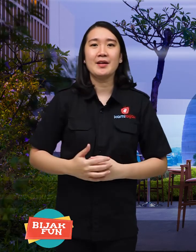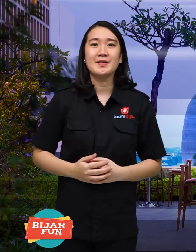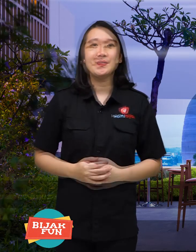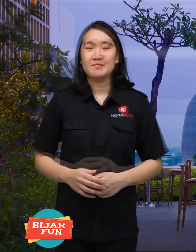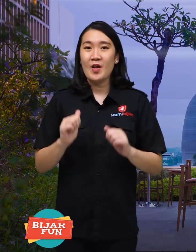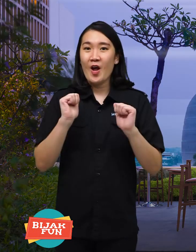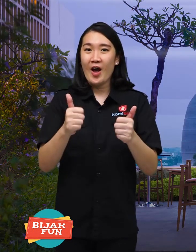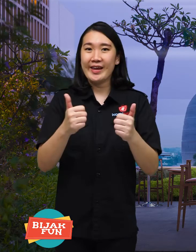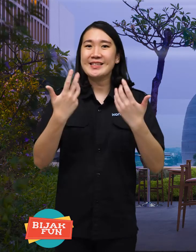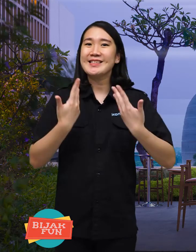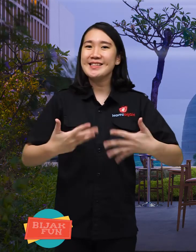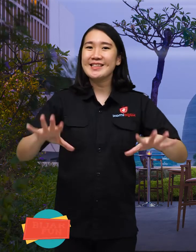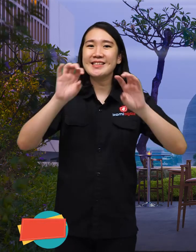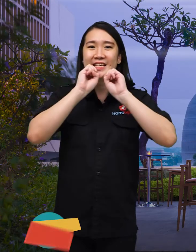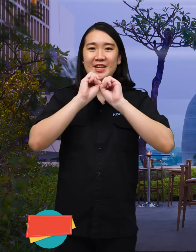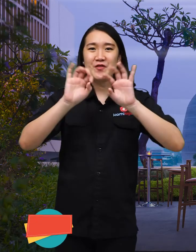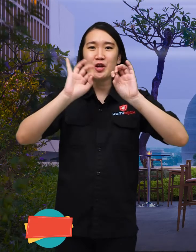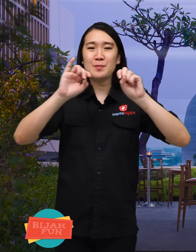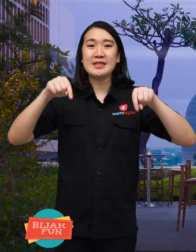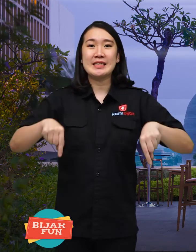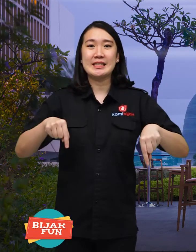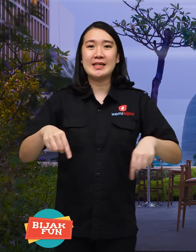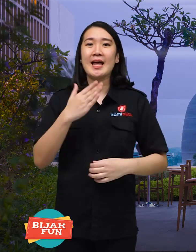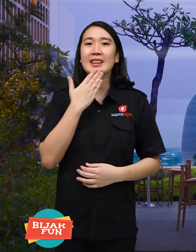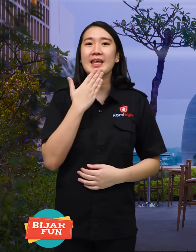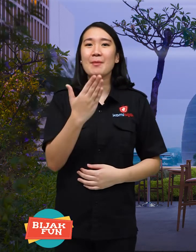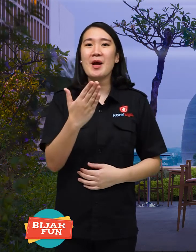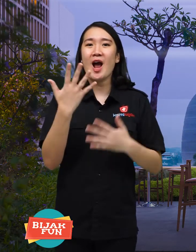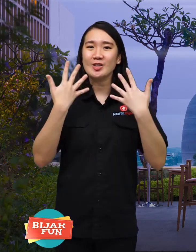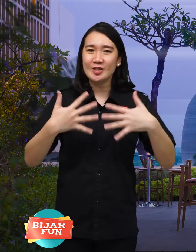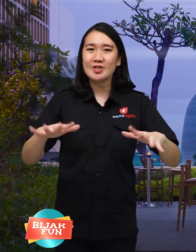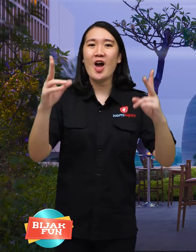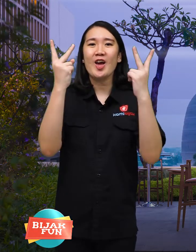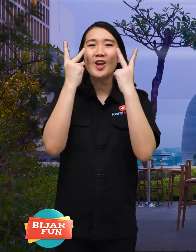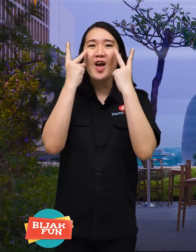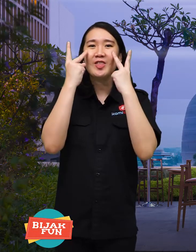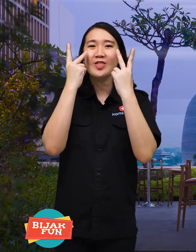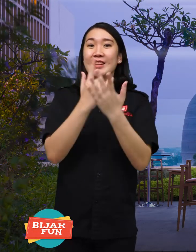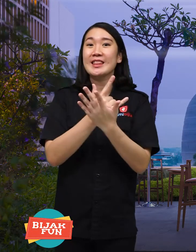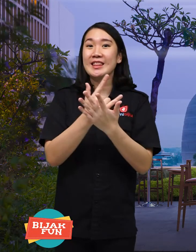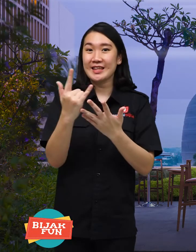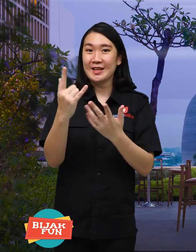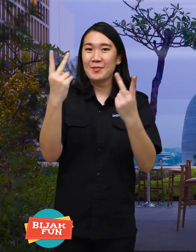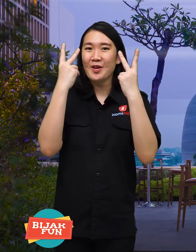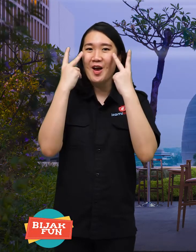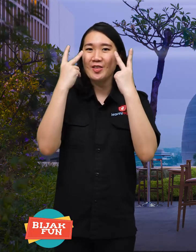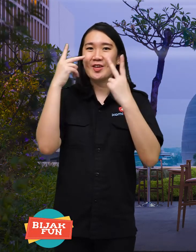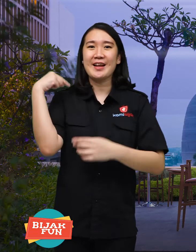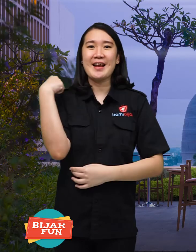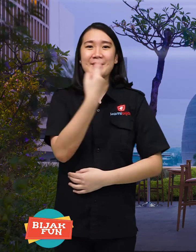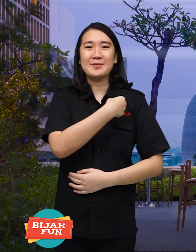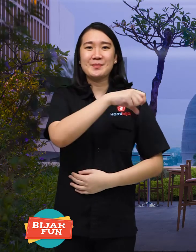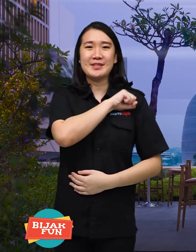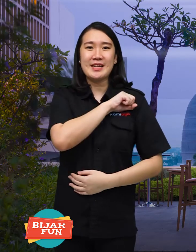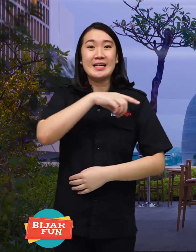Thank you for watching We are wise. See you later. Bye!